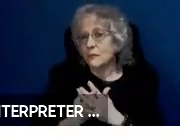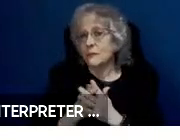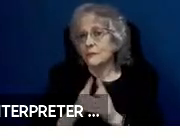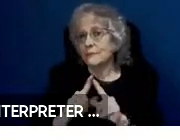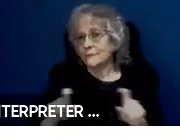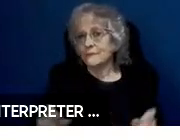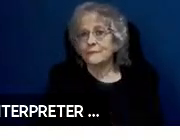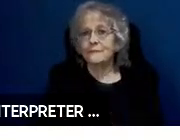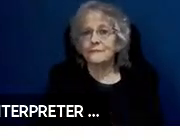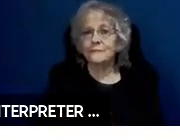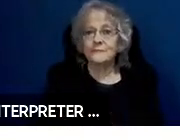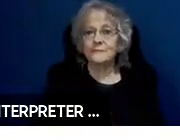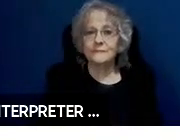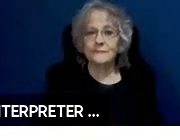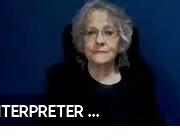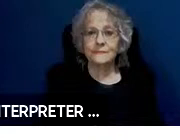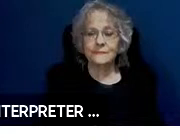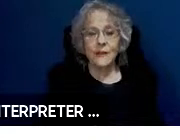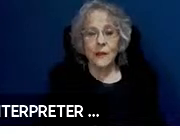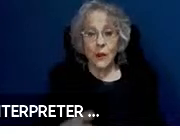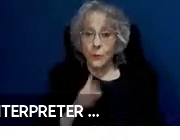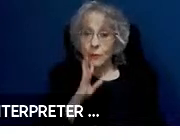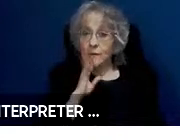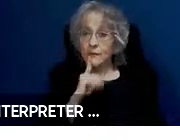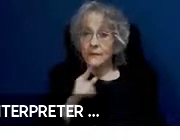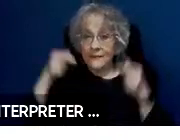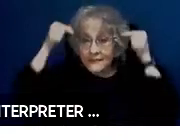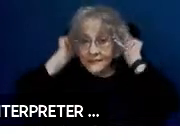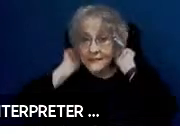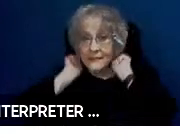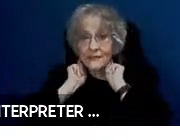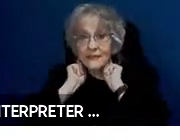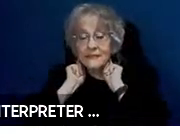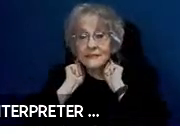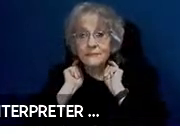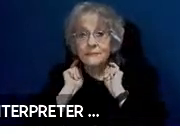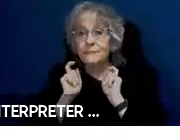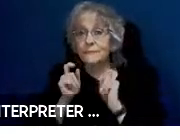On when he discussed hearing aids, what if there is a place in the car where you can plug your